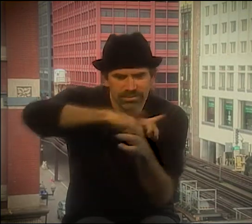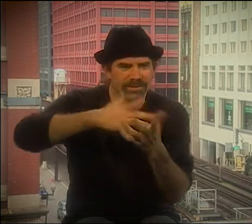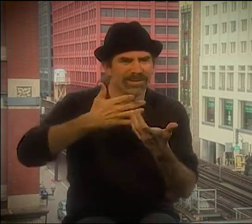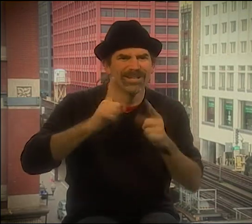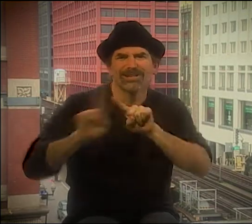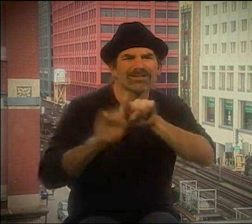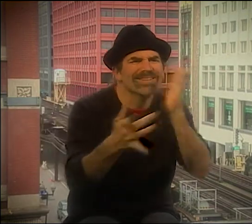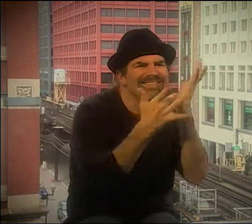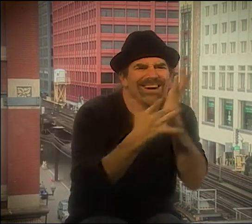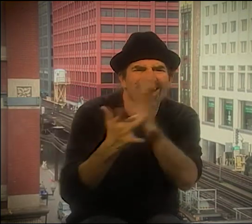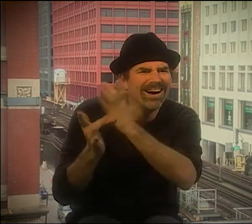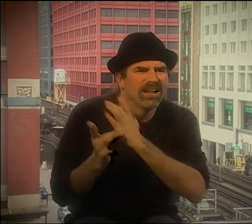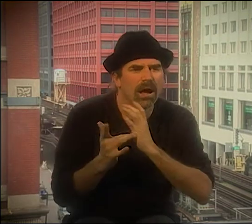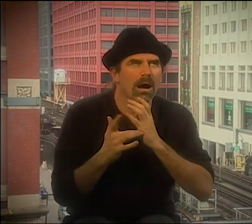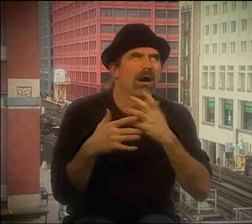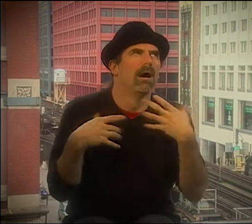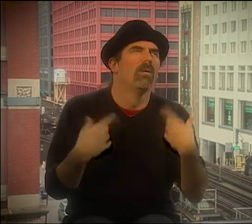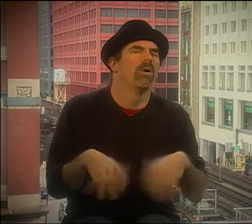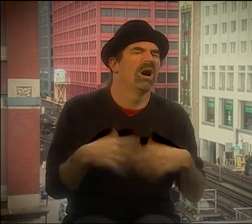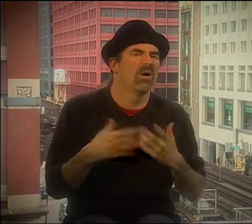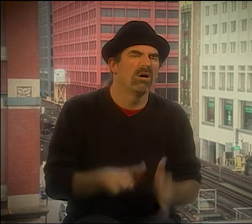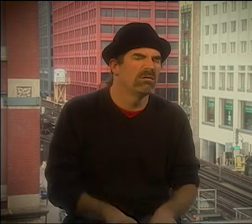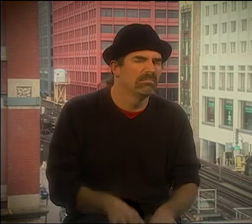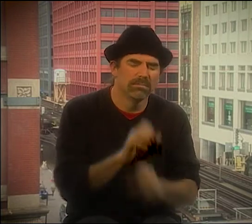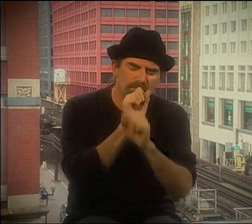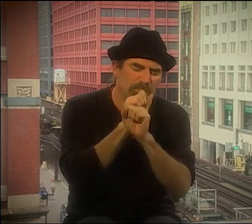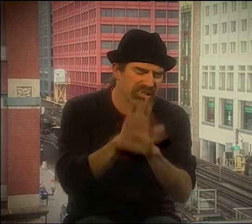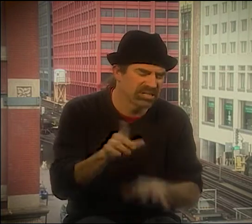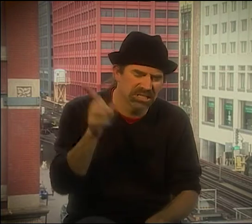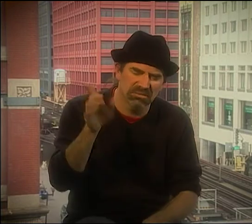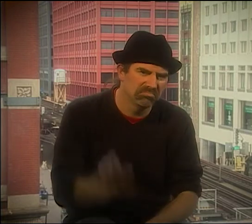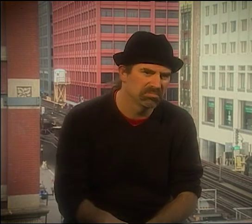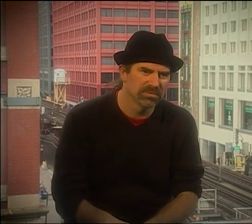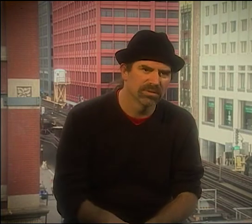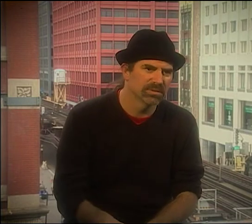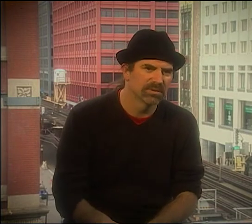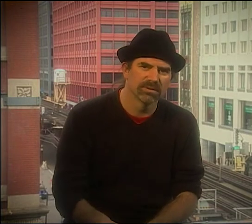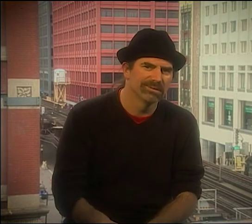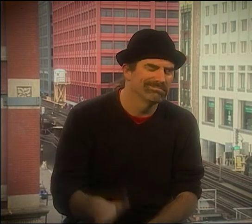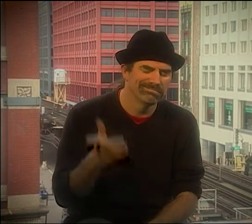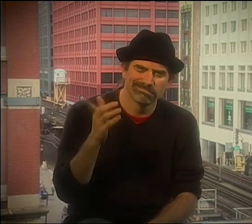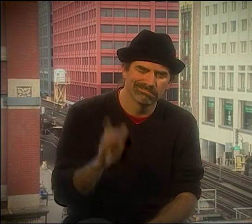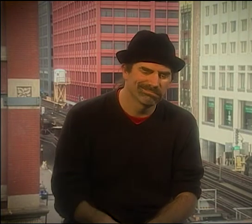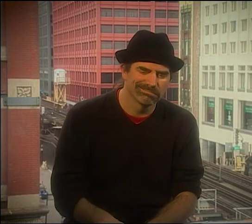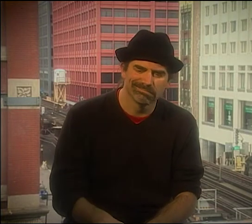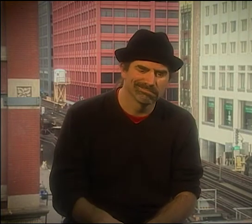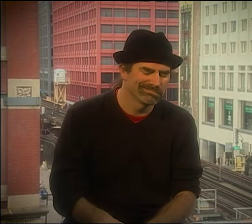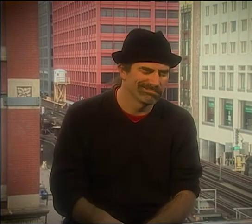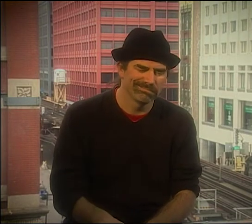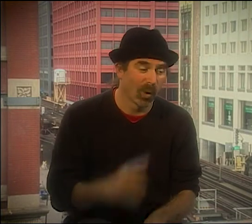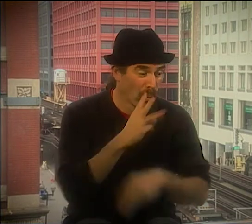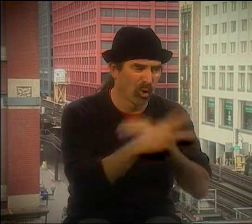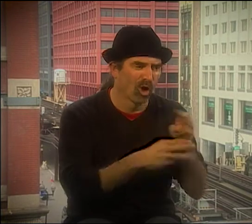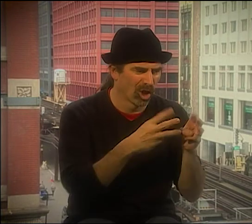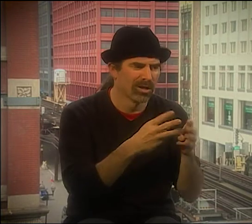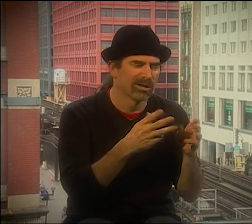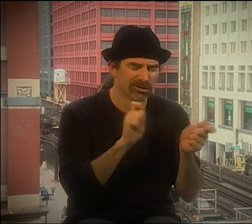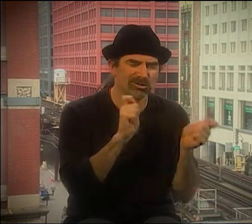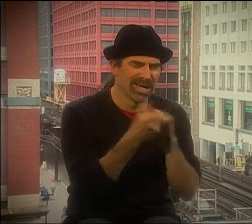IT WAS LIKE THIS GREAT EXPERIENCE TO WORK WITH HIM-- I MEAN, SO OPEN. WE TRIED THINGS WITH BLACK LIGHTS. WE DID THINGS IN CIRCLES.